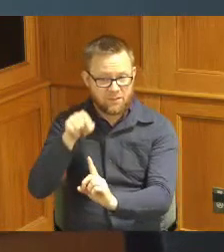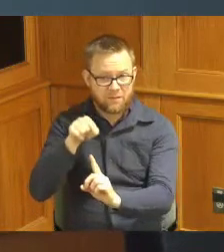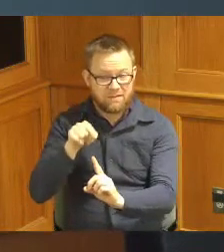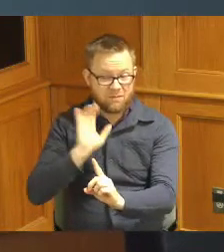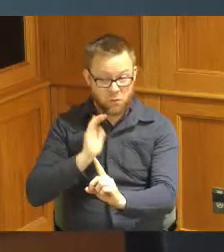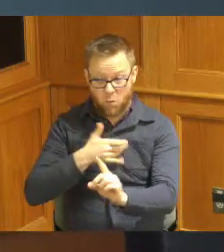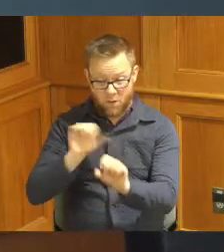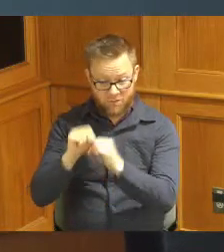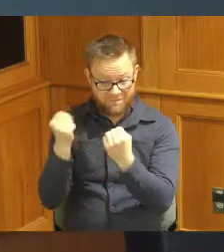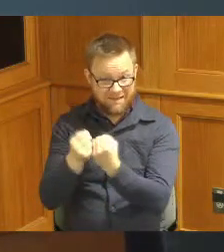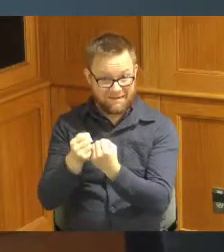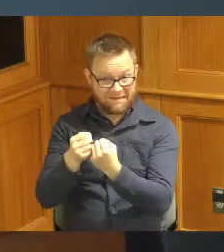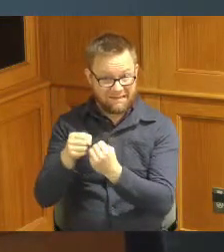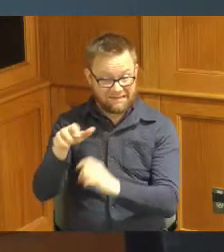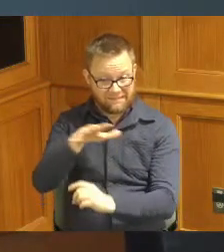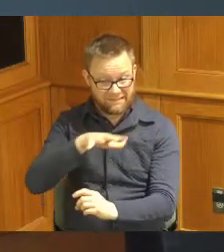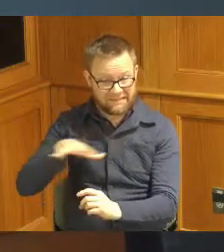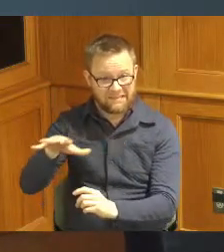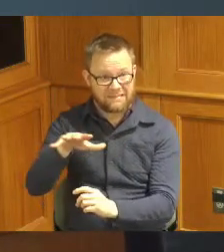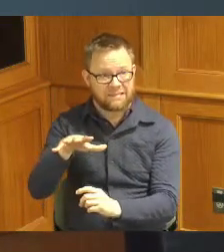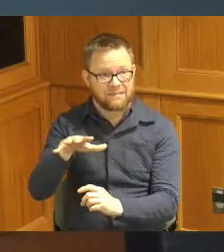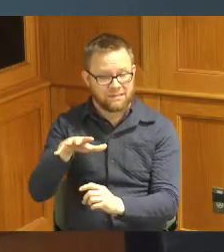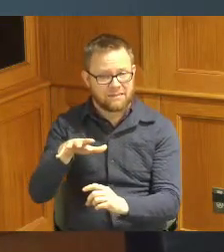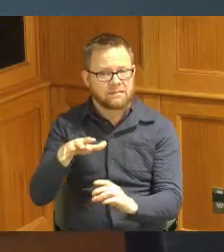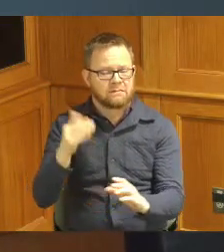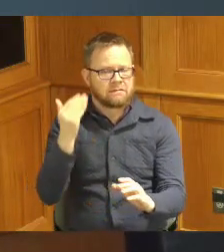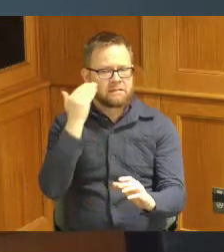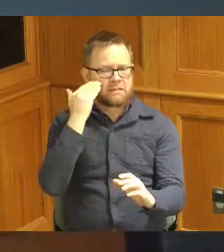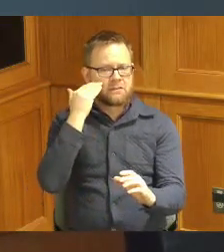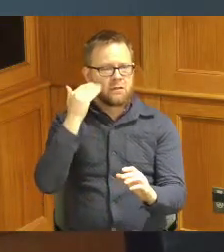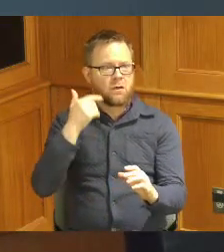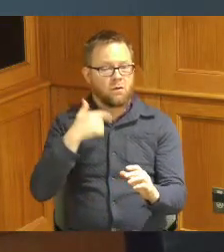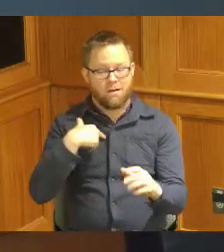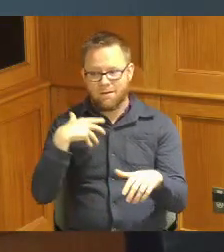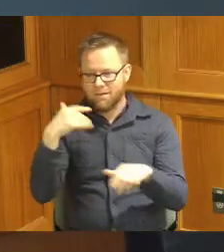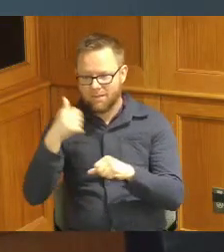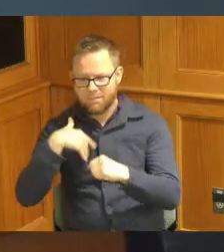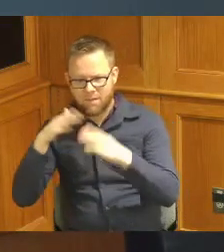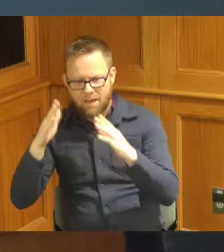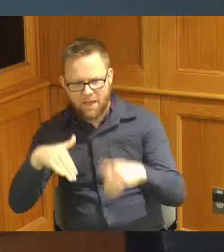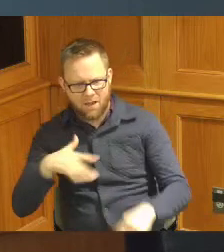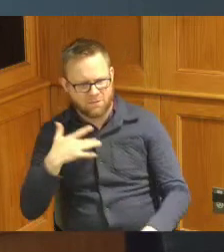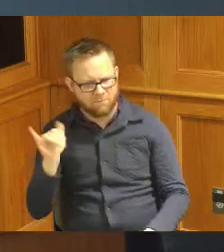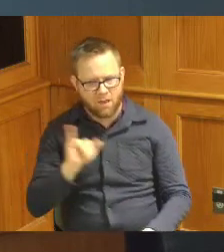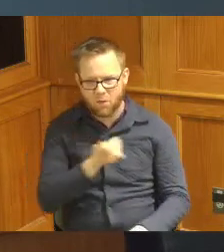we have now I talked about it when I walked out of my house I was feeling very energized and then